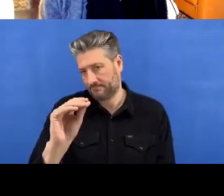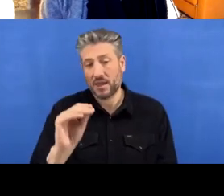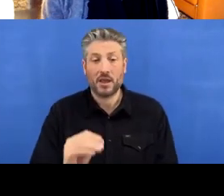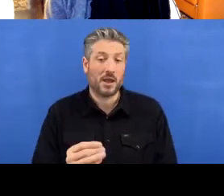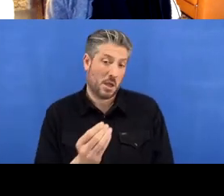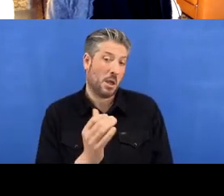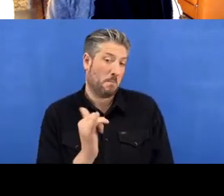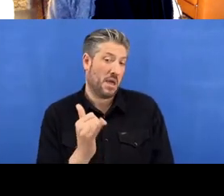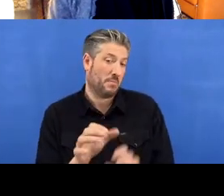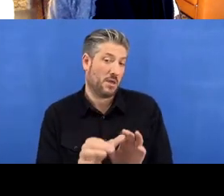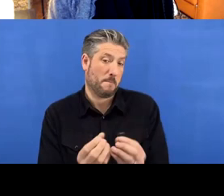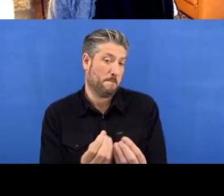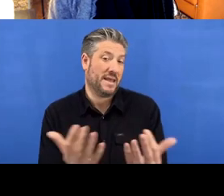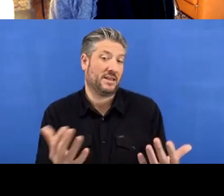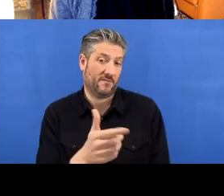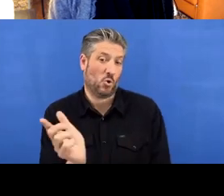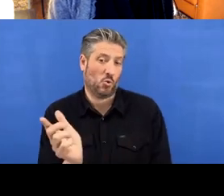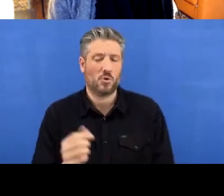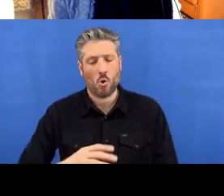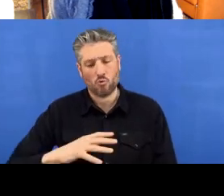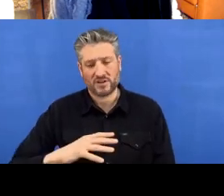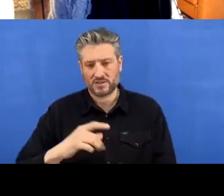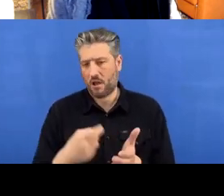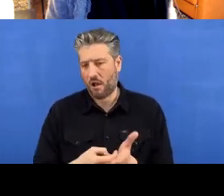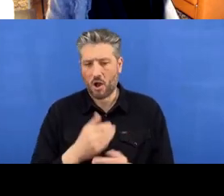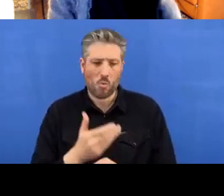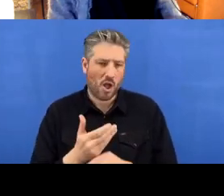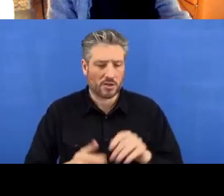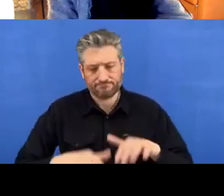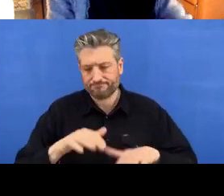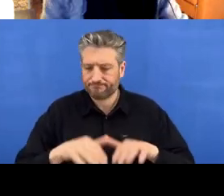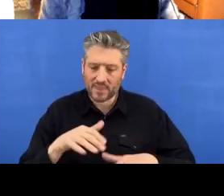You maybe have, even, an R Project file already, it doesn't have to be an R Project file.